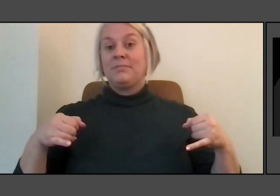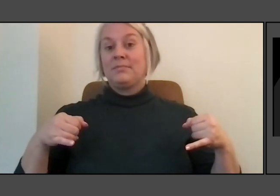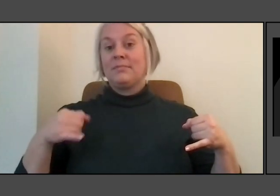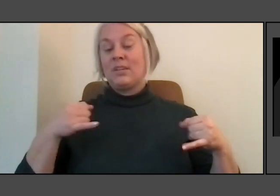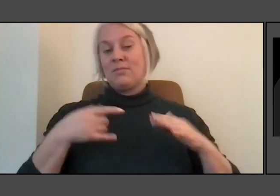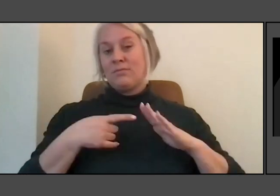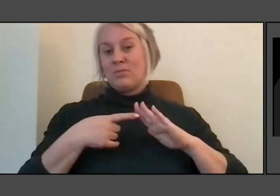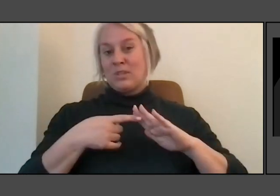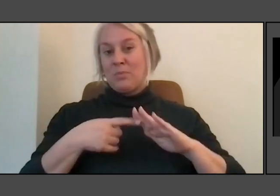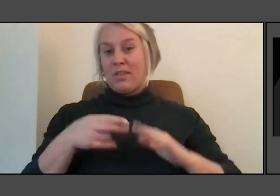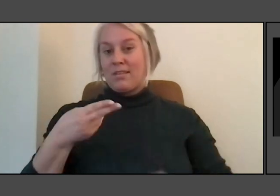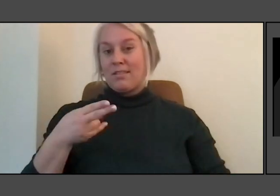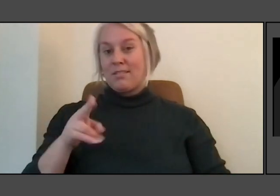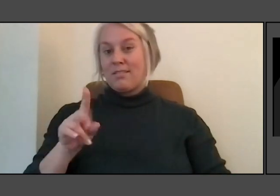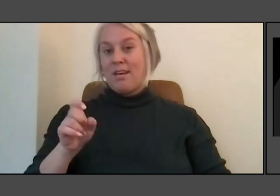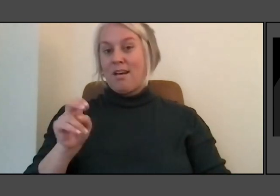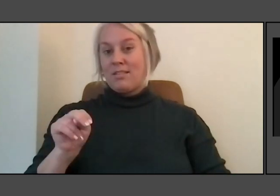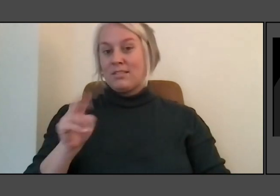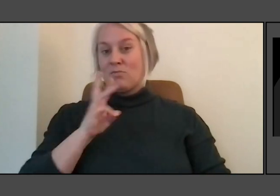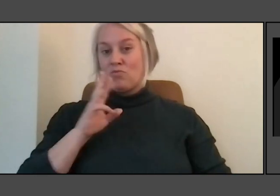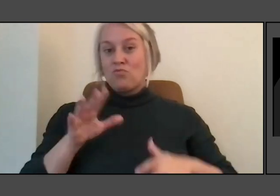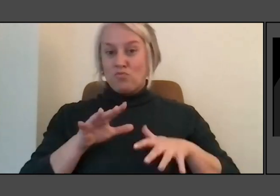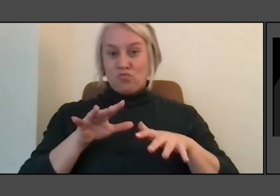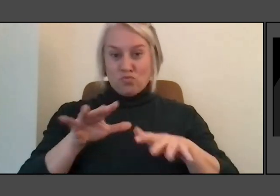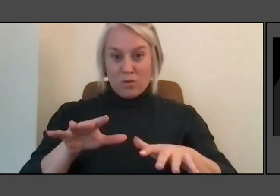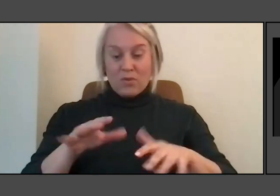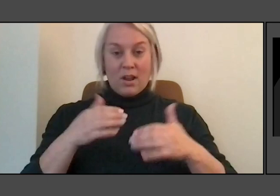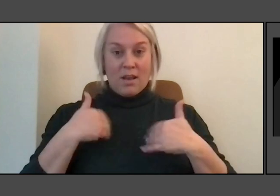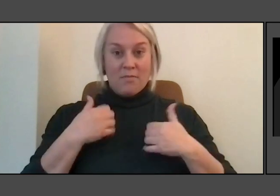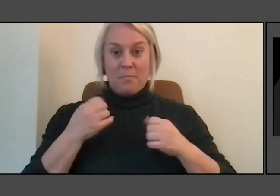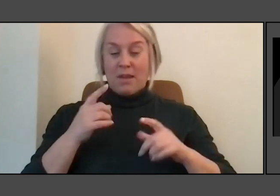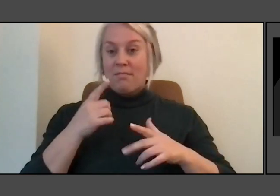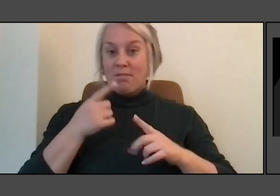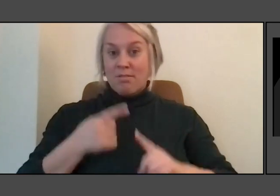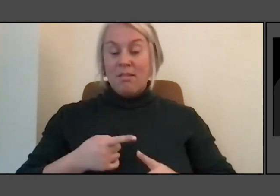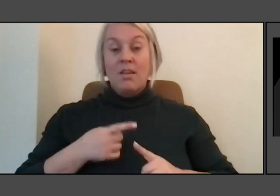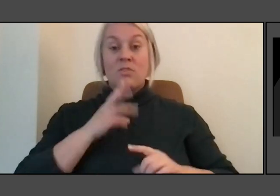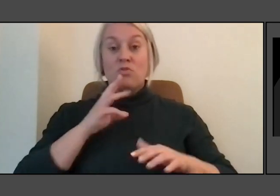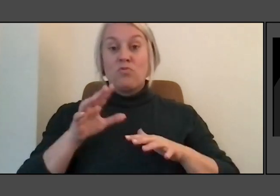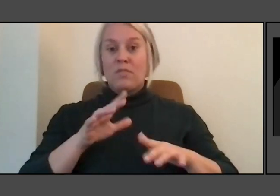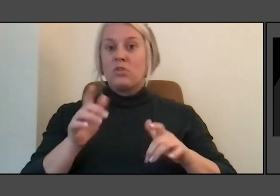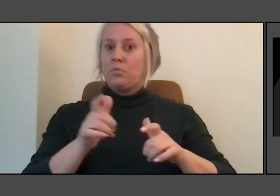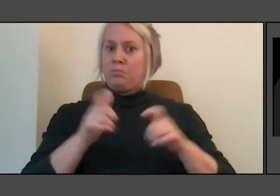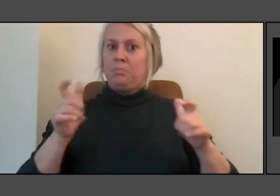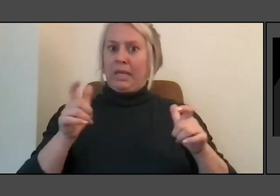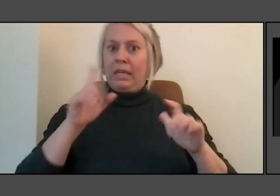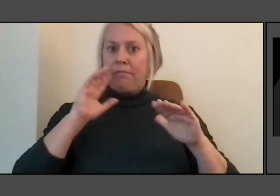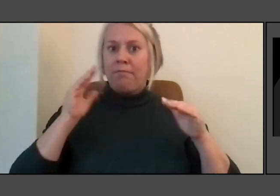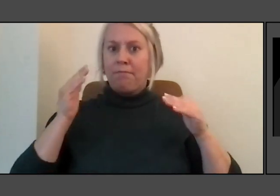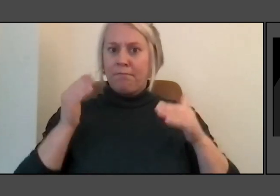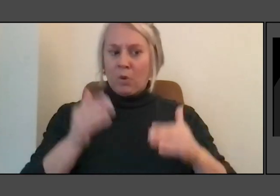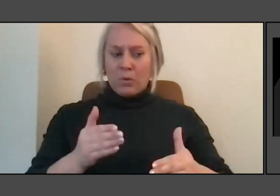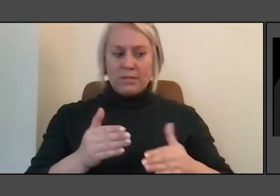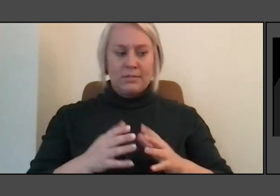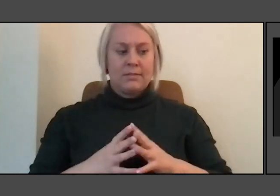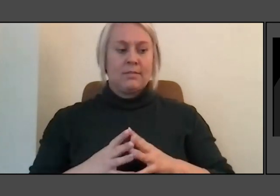And what you see is and again, rivers are a huge focus that you, people chose to live by a river